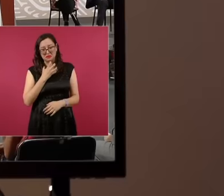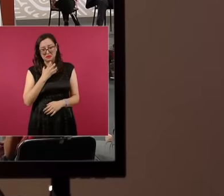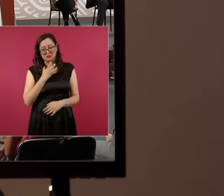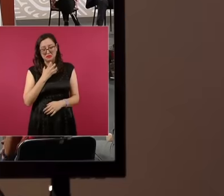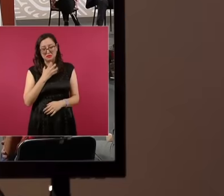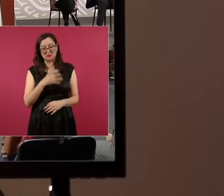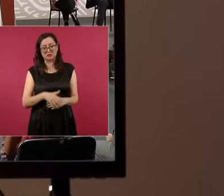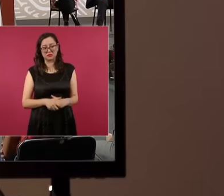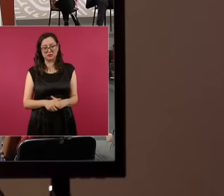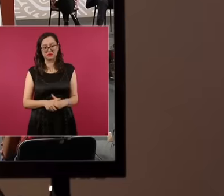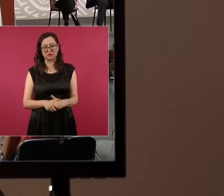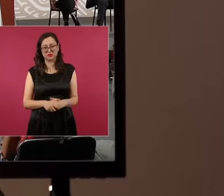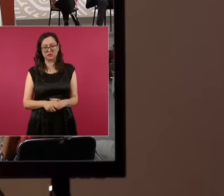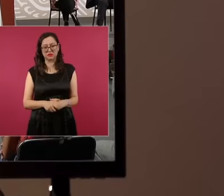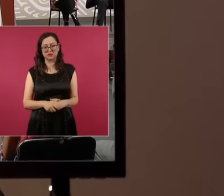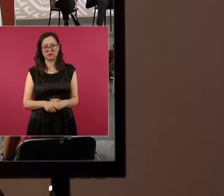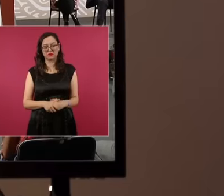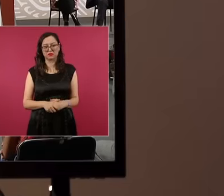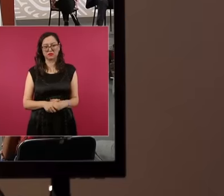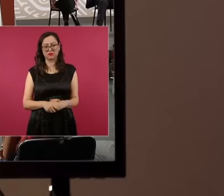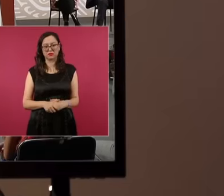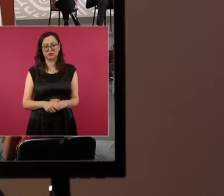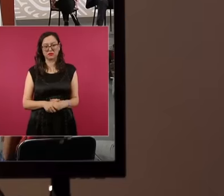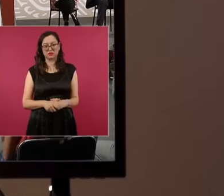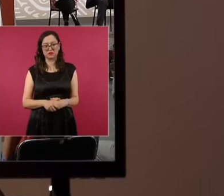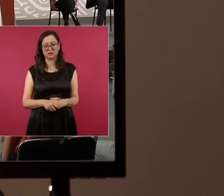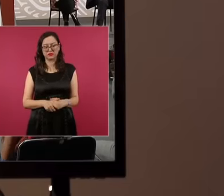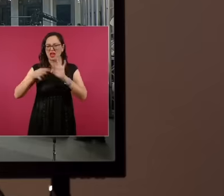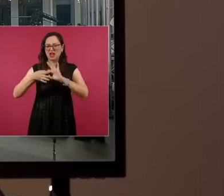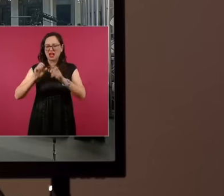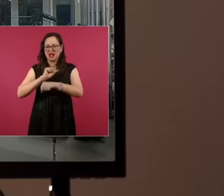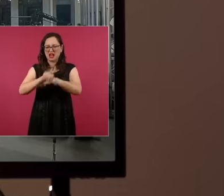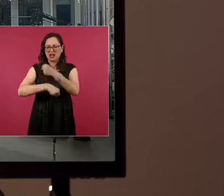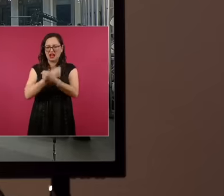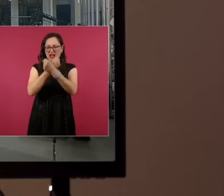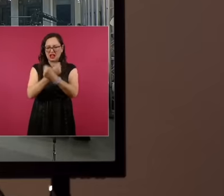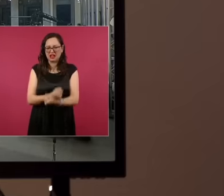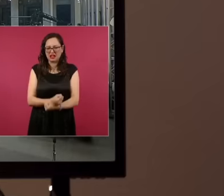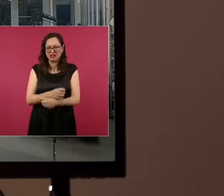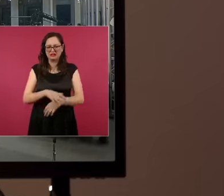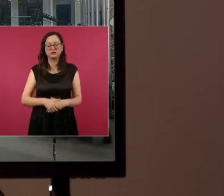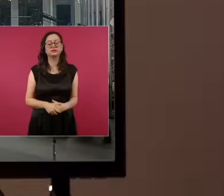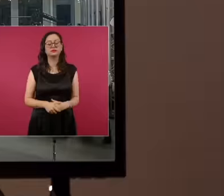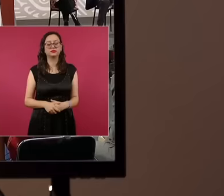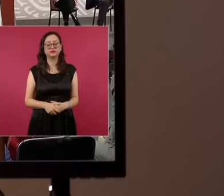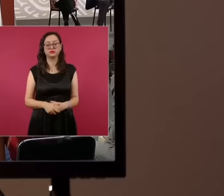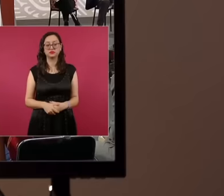Just that part where it says about the chains saddens me to know